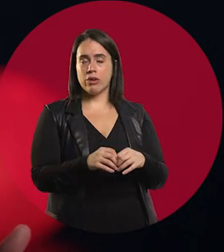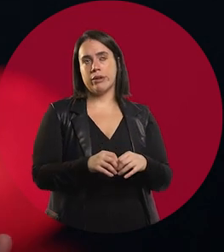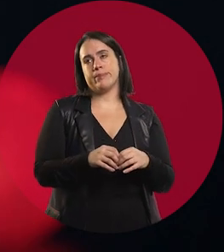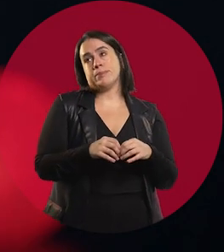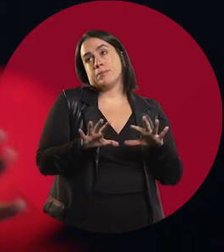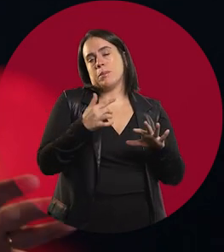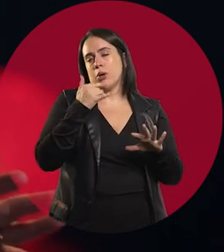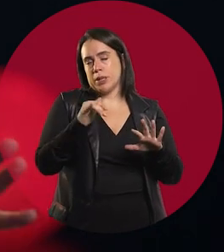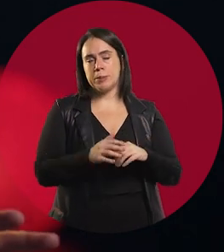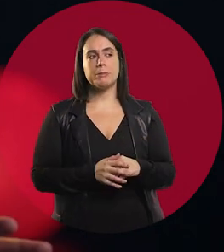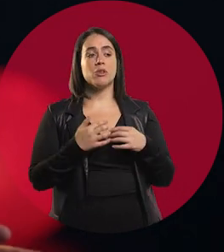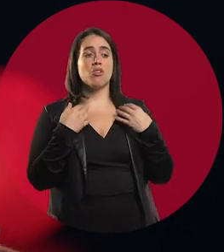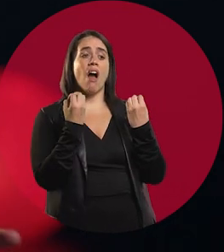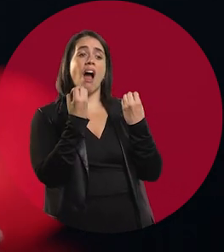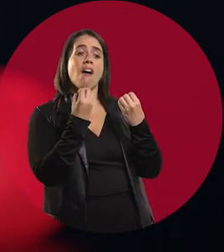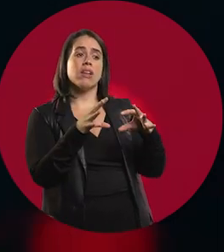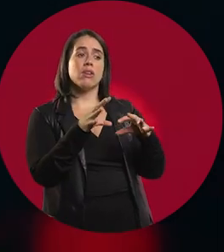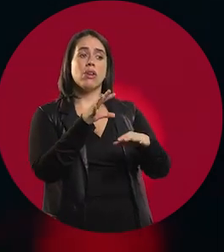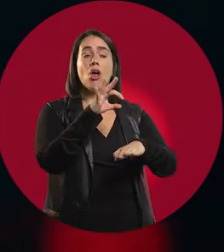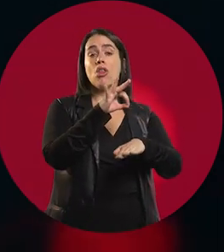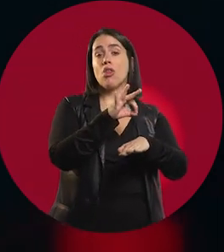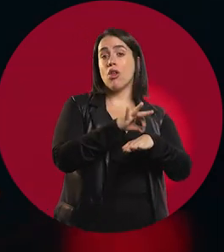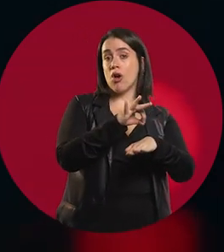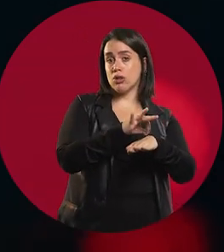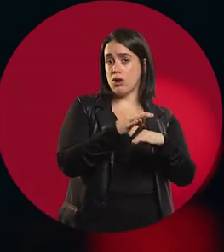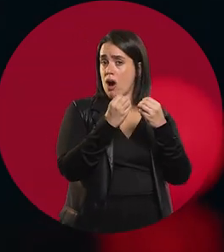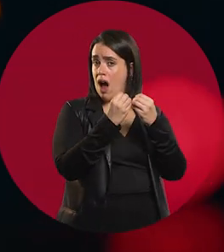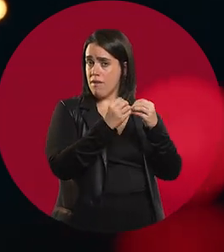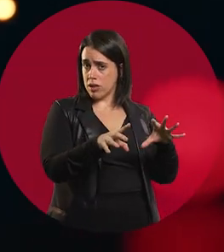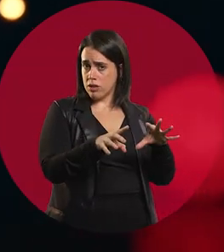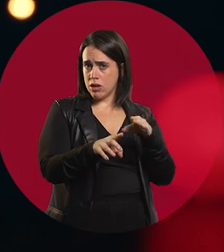For example, if I was to leave my role as a doctor,